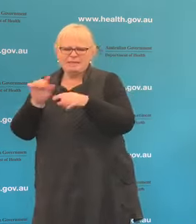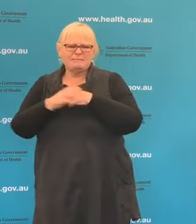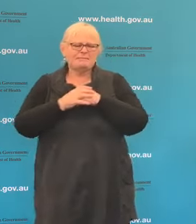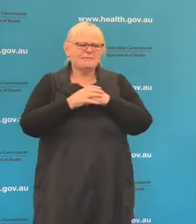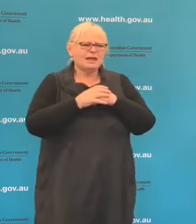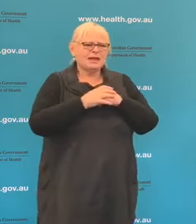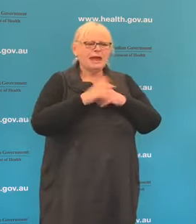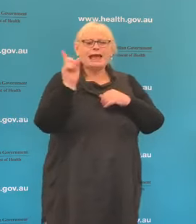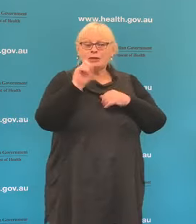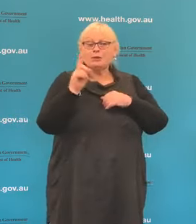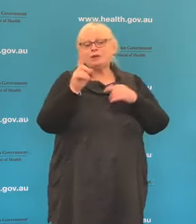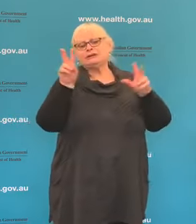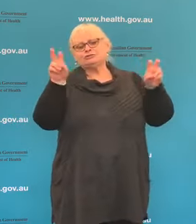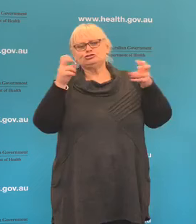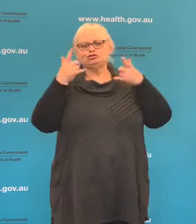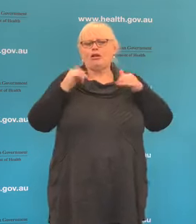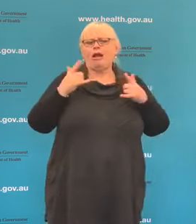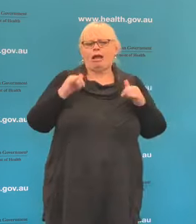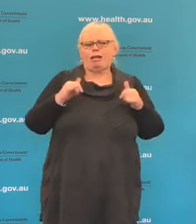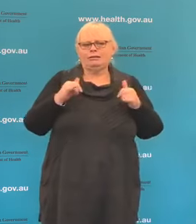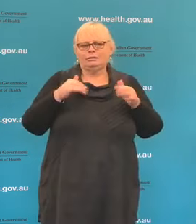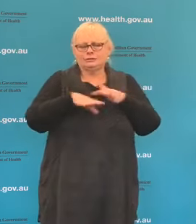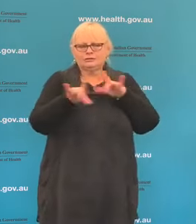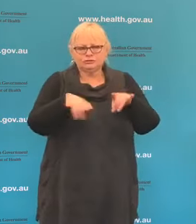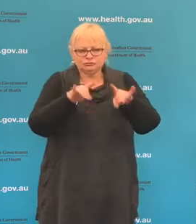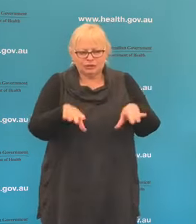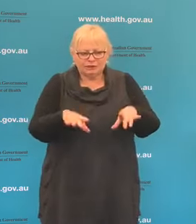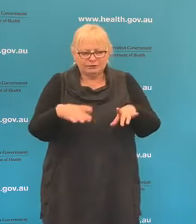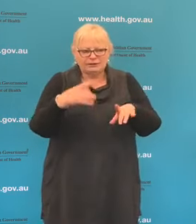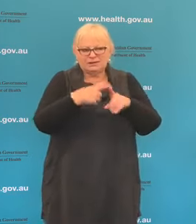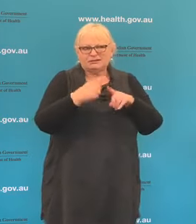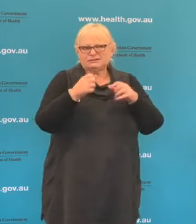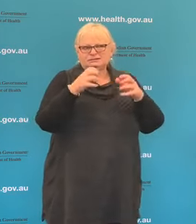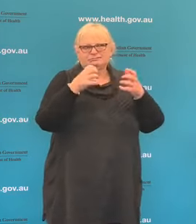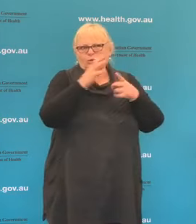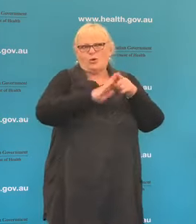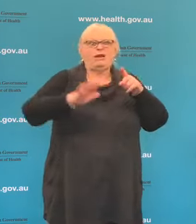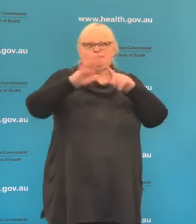trial are both in Australia and in many centres around the world. I think it's